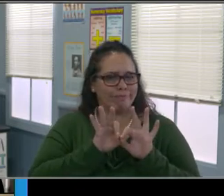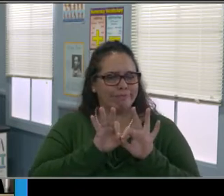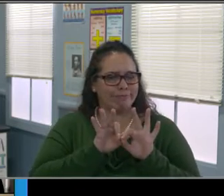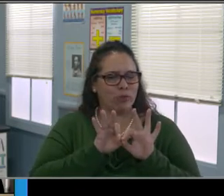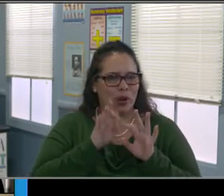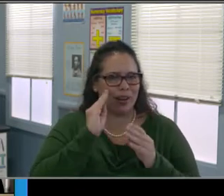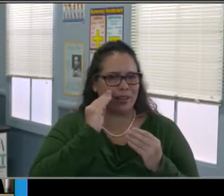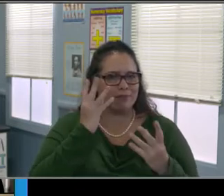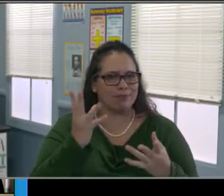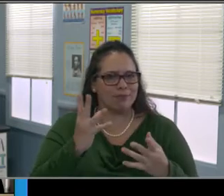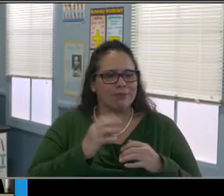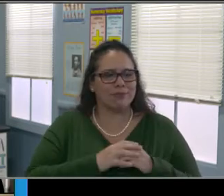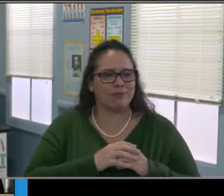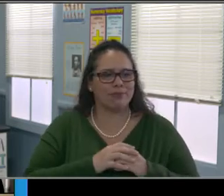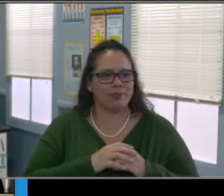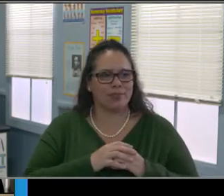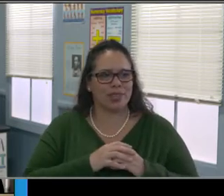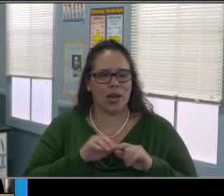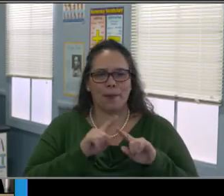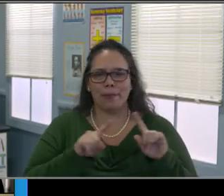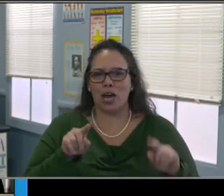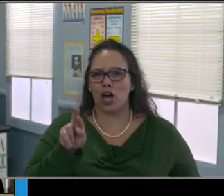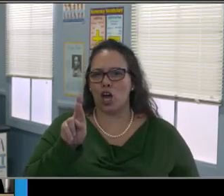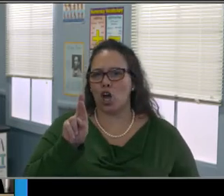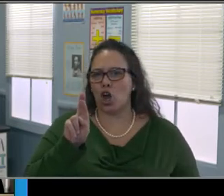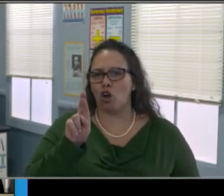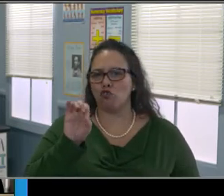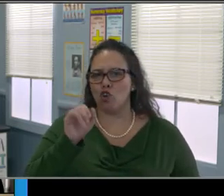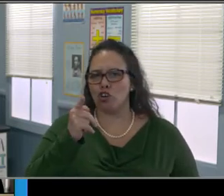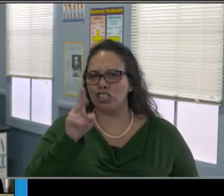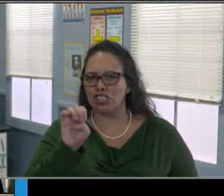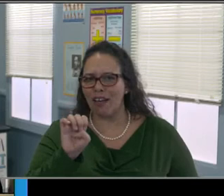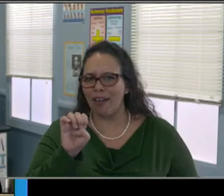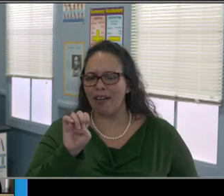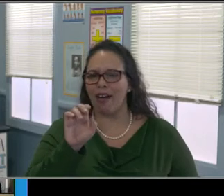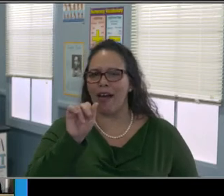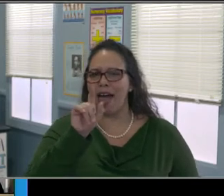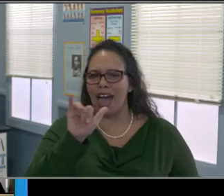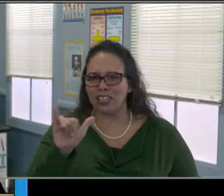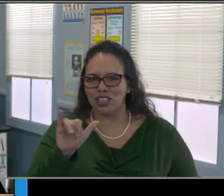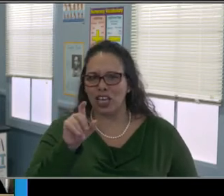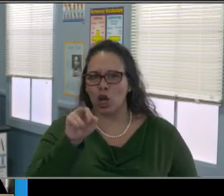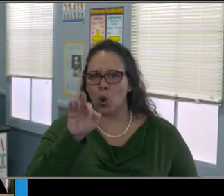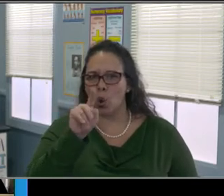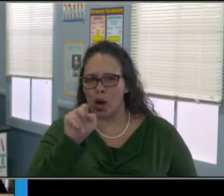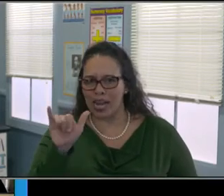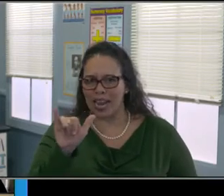And I'm gonna actually start by... And I apologize if you showed it before. I entered the chat room